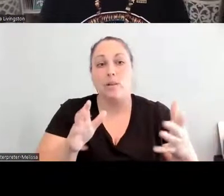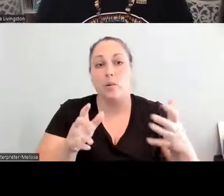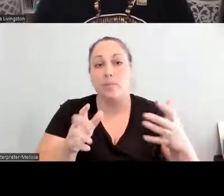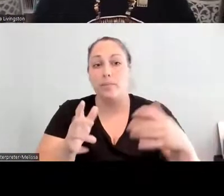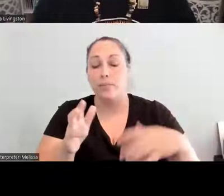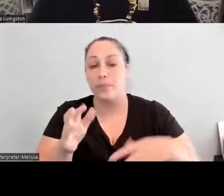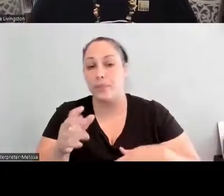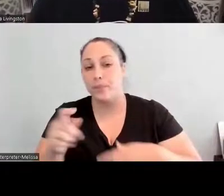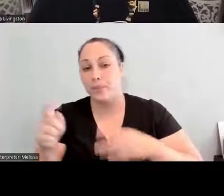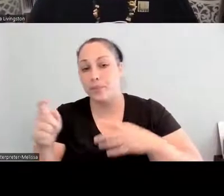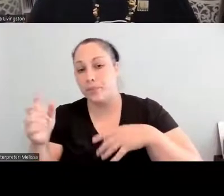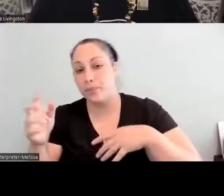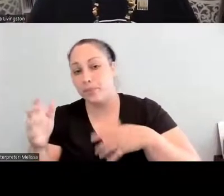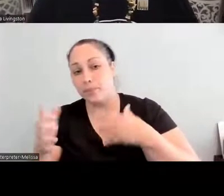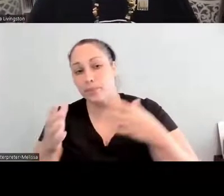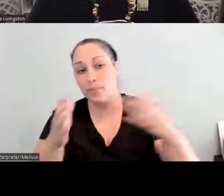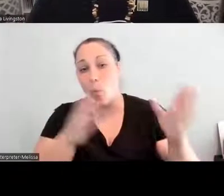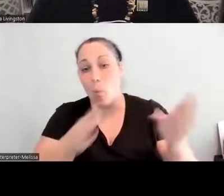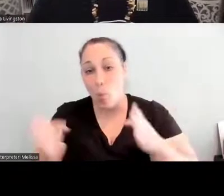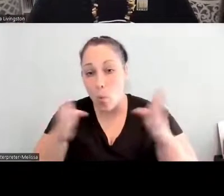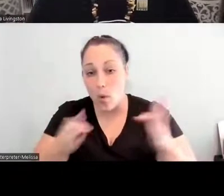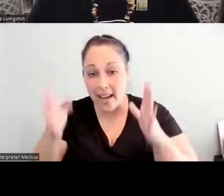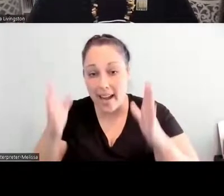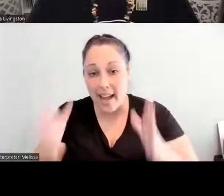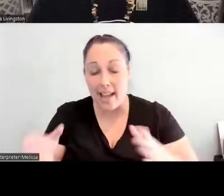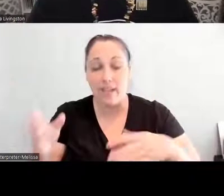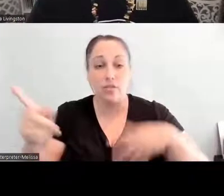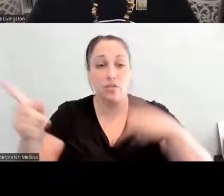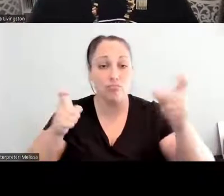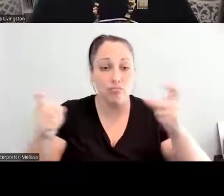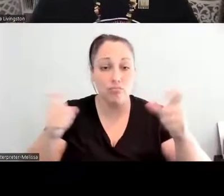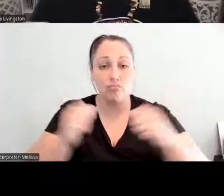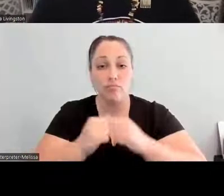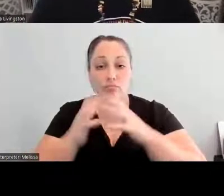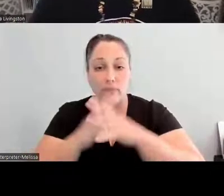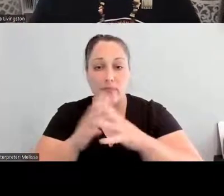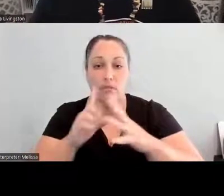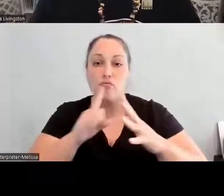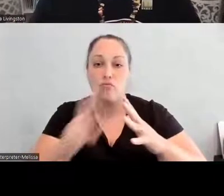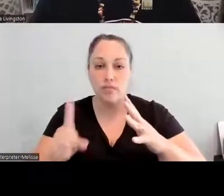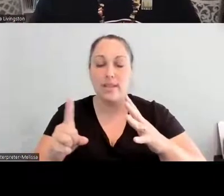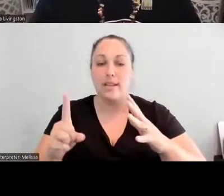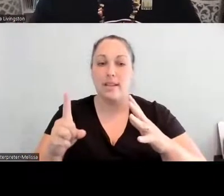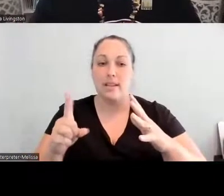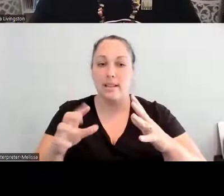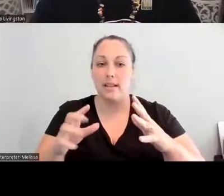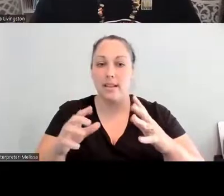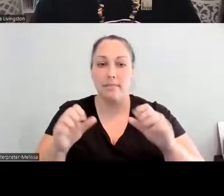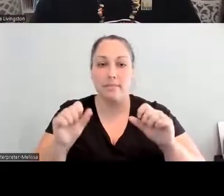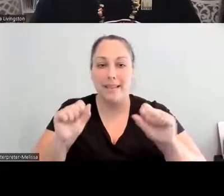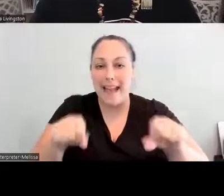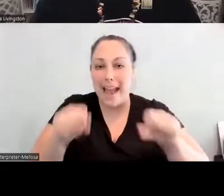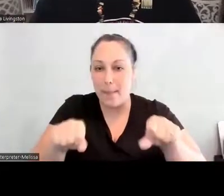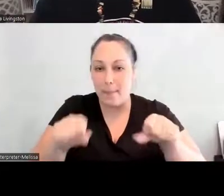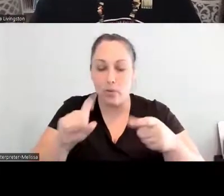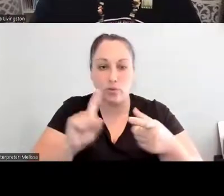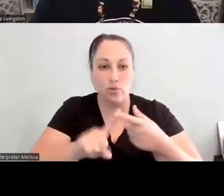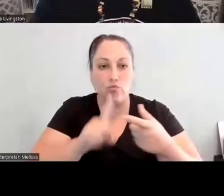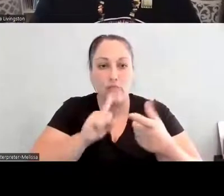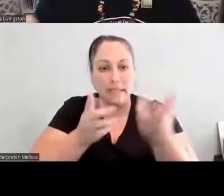know, into more activity, and that has been a really beautiful thing to be able to engage on this level and as well as